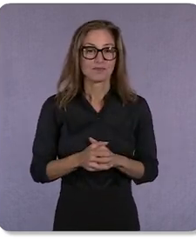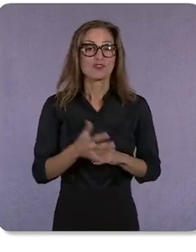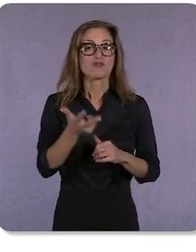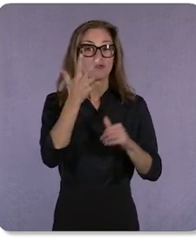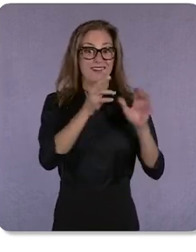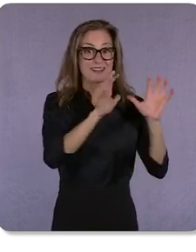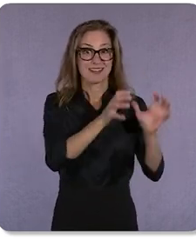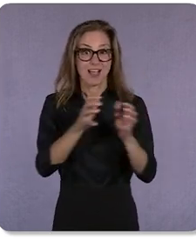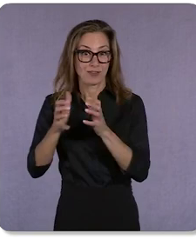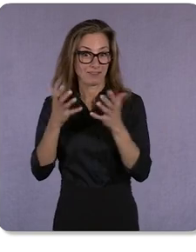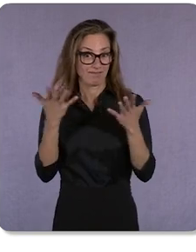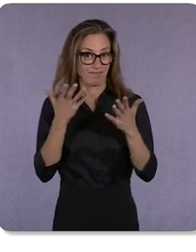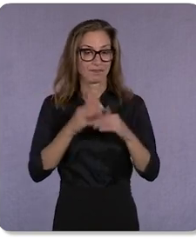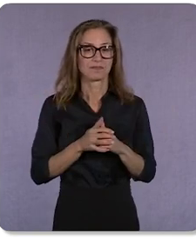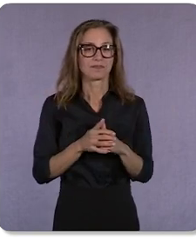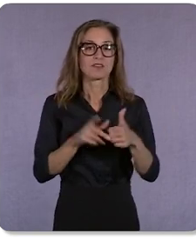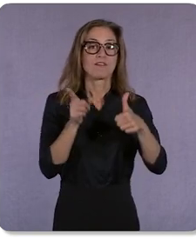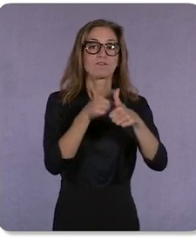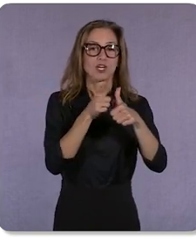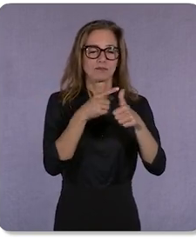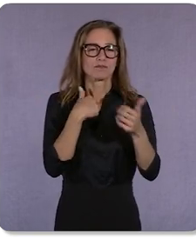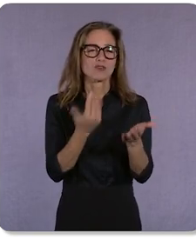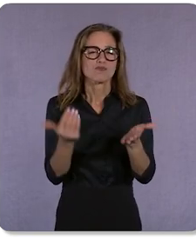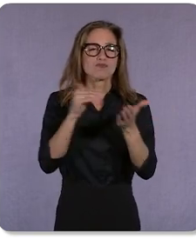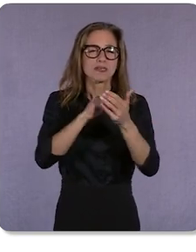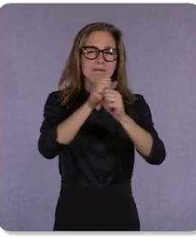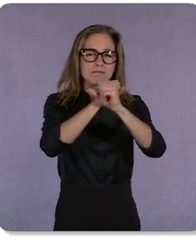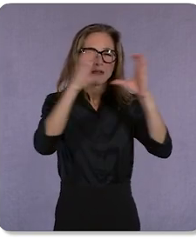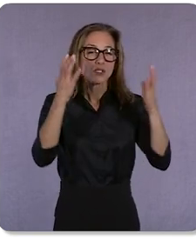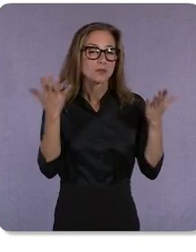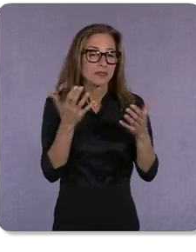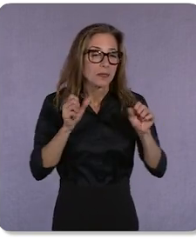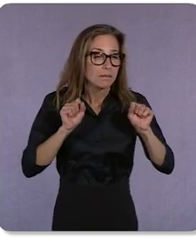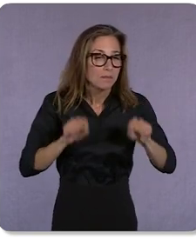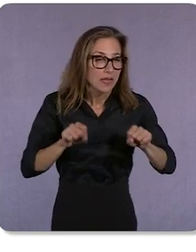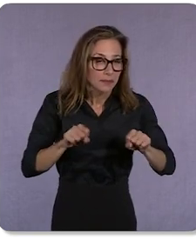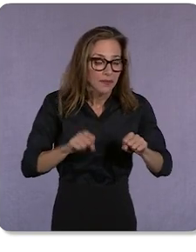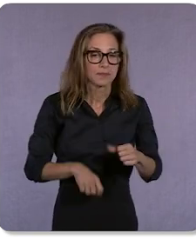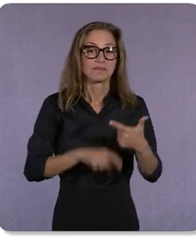First, how to reimagine what’s possible Second, how you drive results today